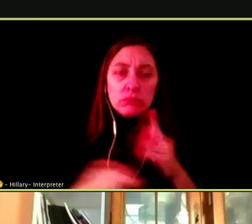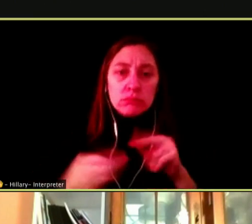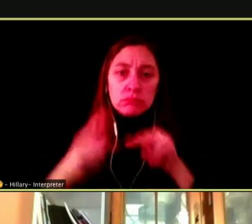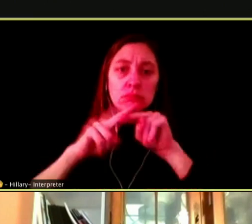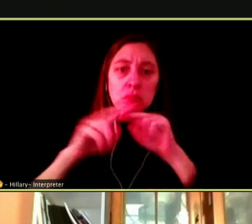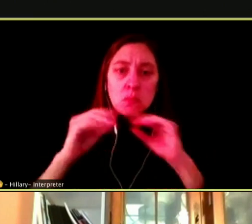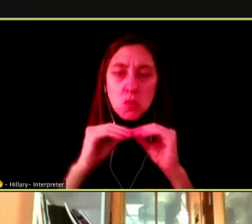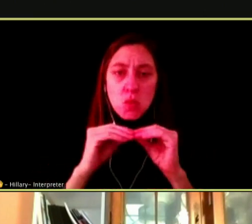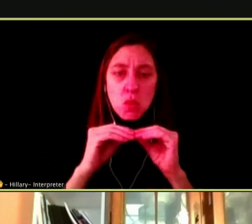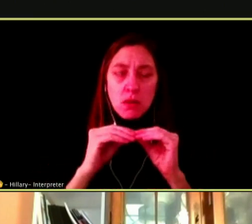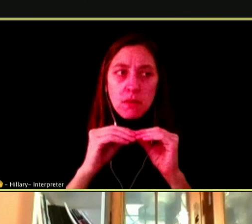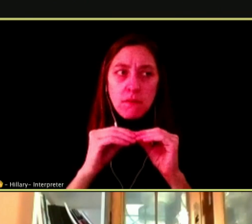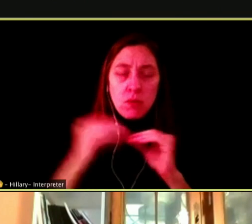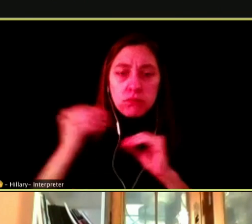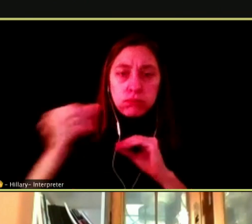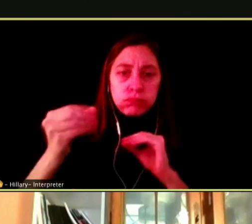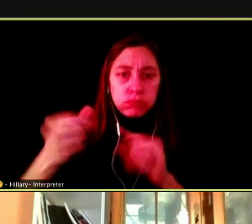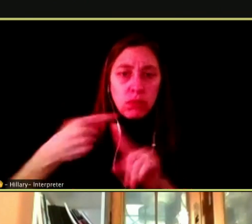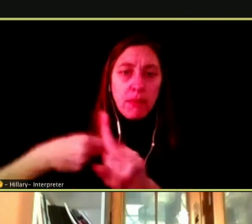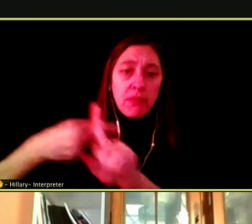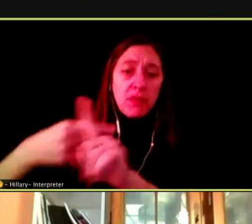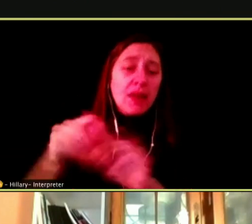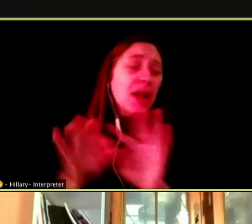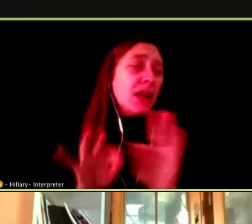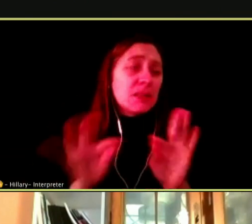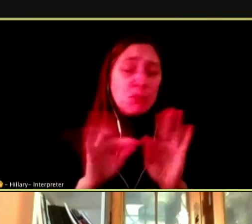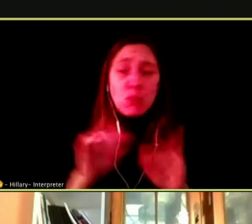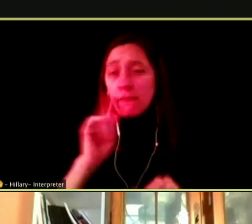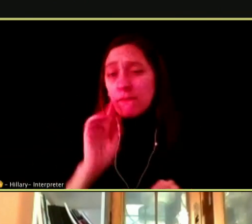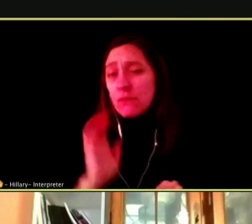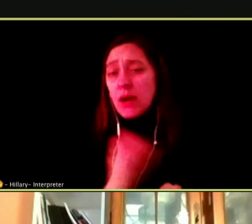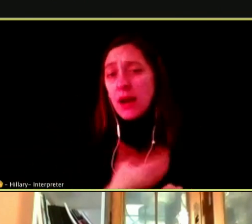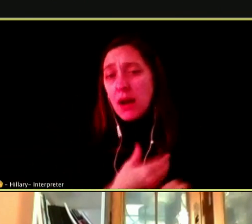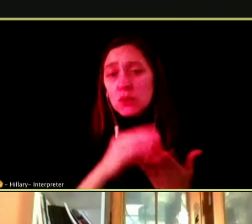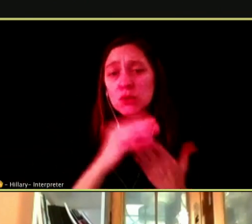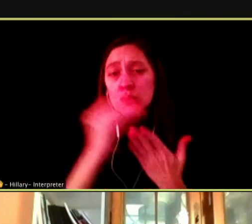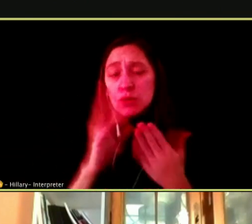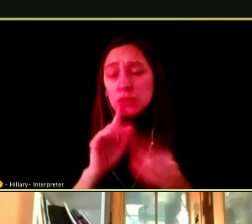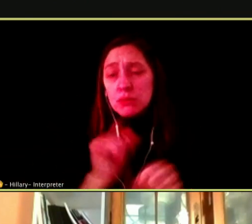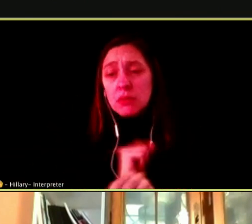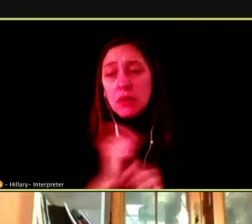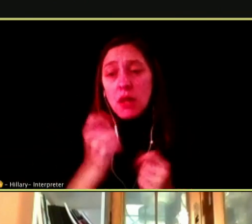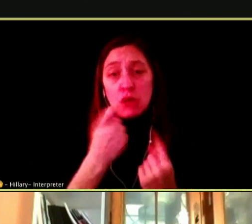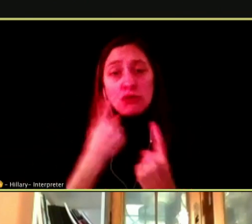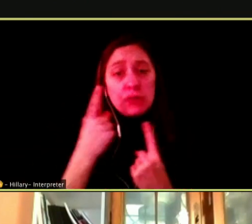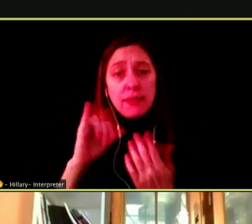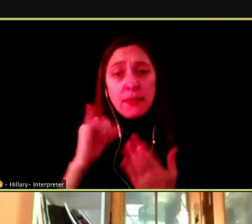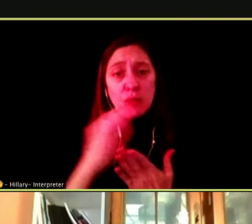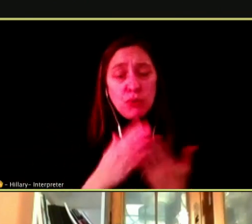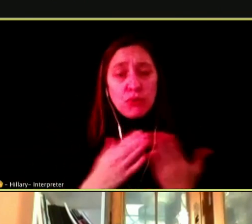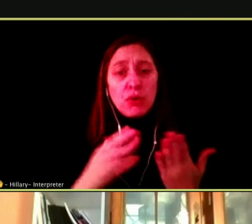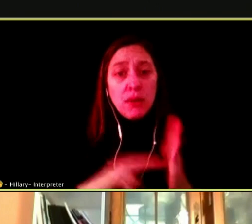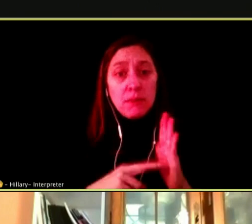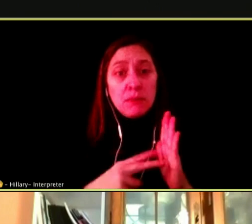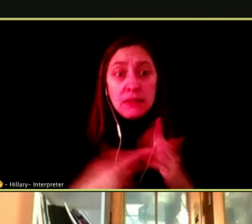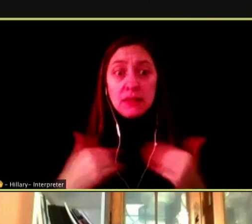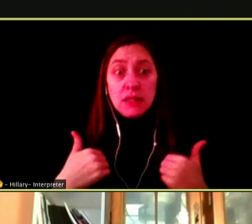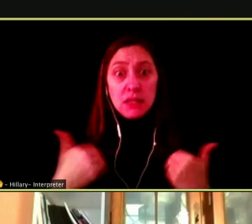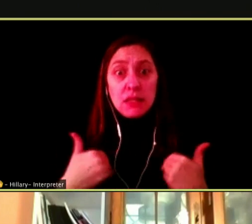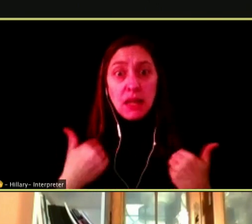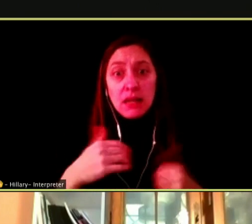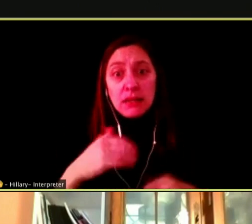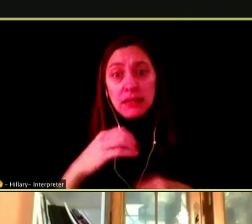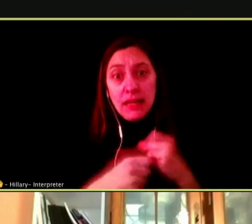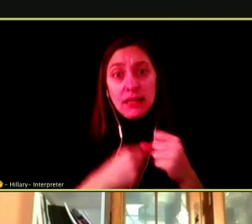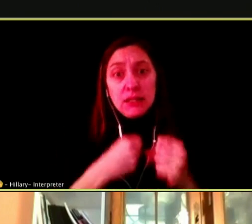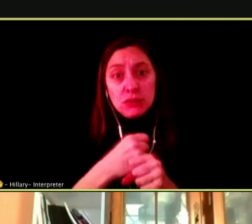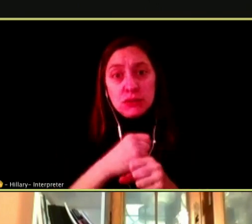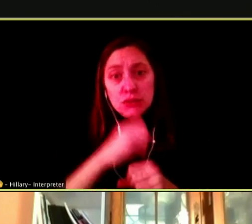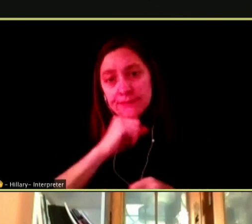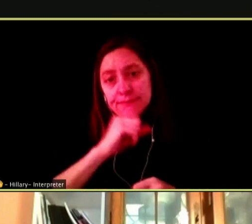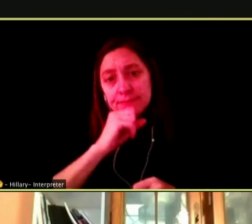IT IS IMPORTANT FOR OUR STUDENTS TO UNDERSTAND THIS AT A YOUNG AGE SO THAT THEY CAN LEARN